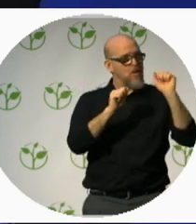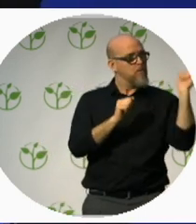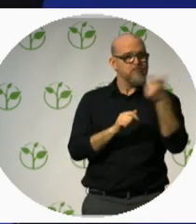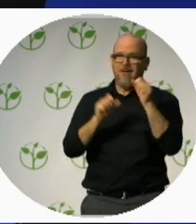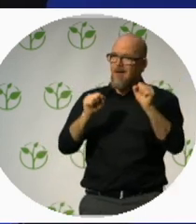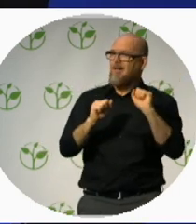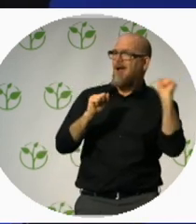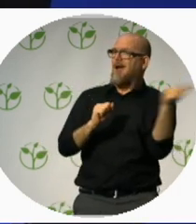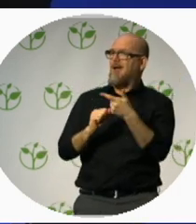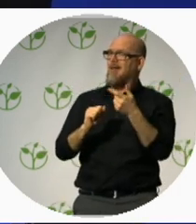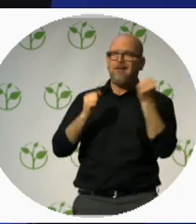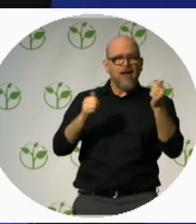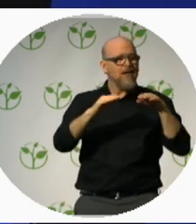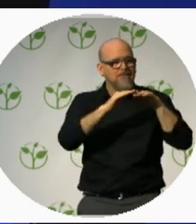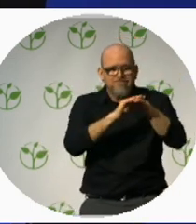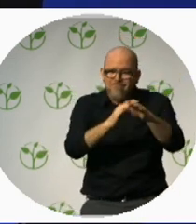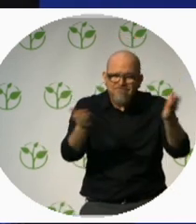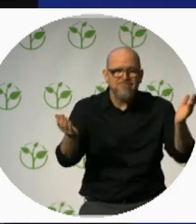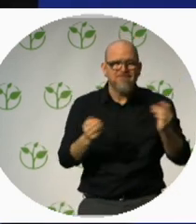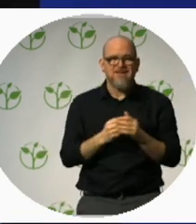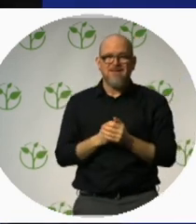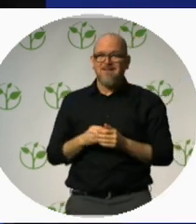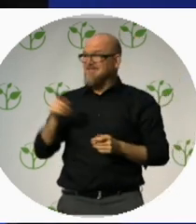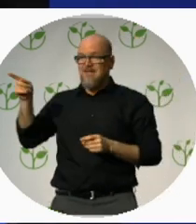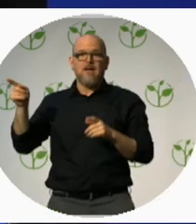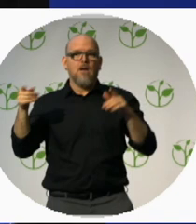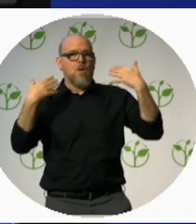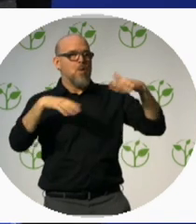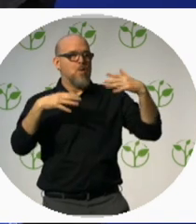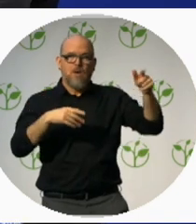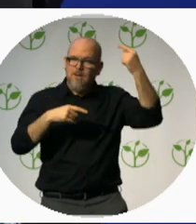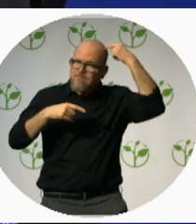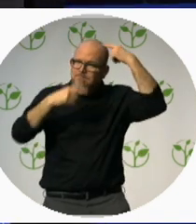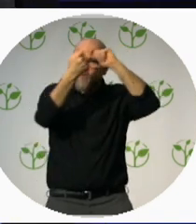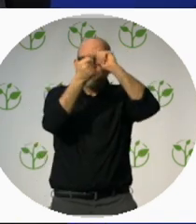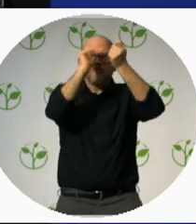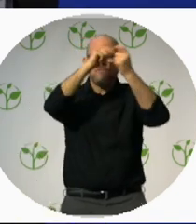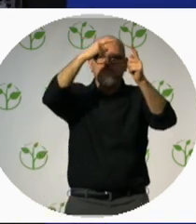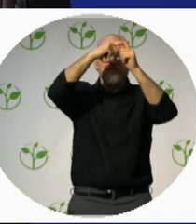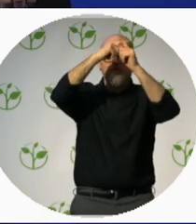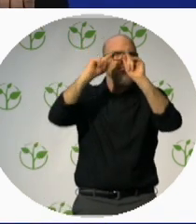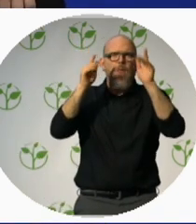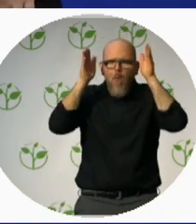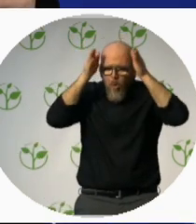DK - If you can do something big that’s brilliant, if that’s all you can do that’s just great.